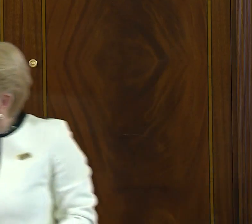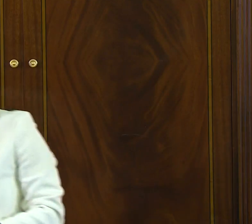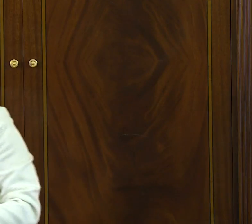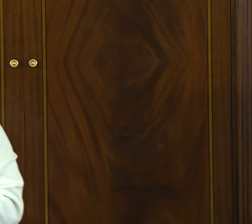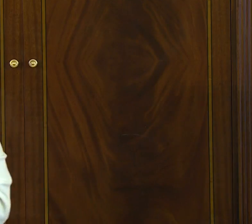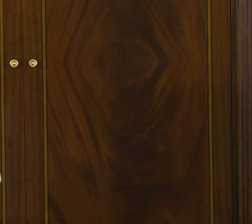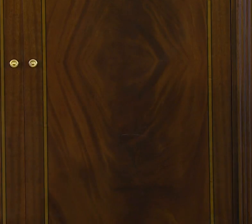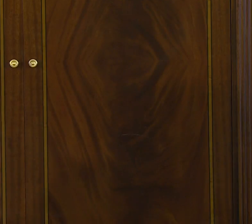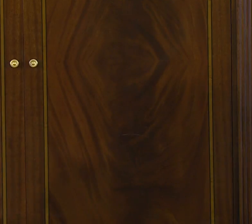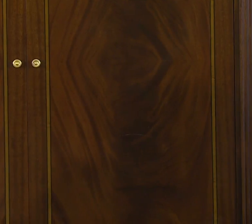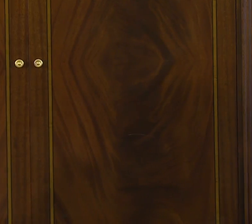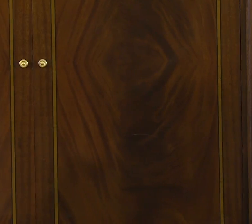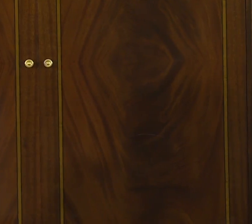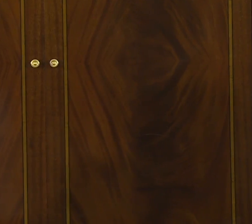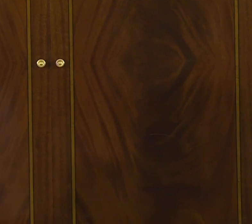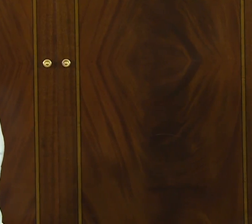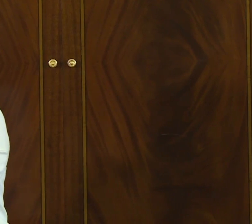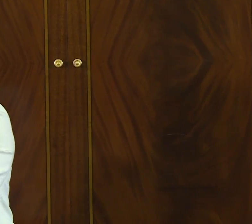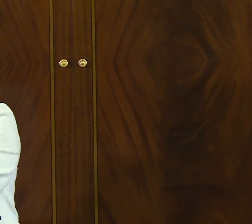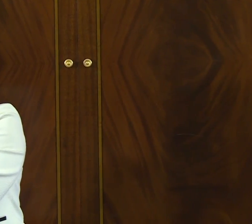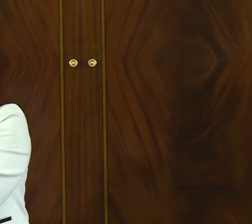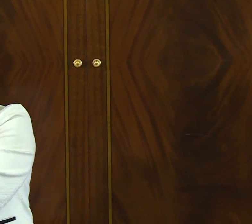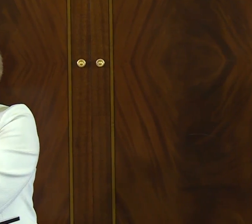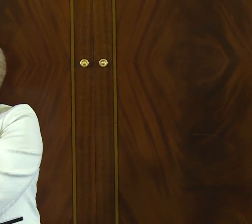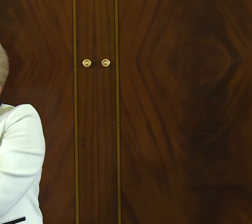and a variety of other places.